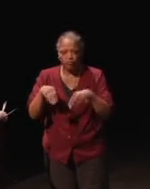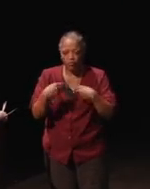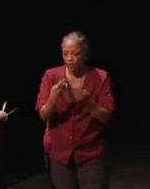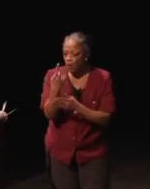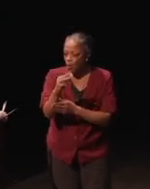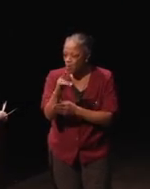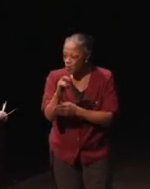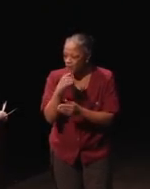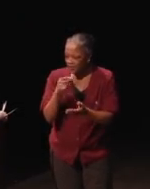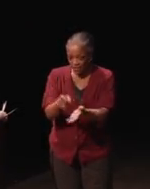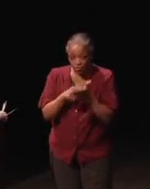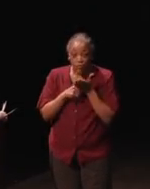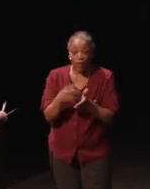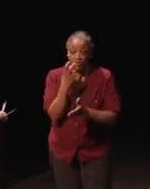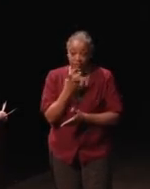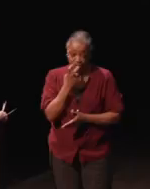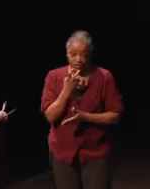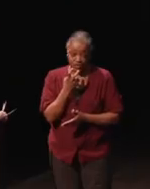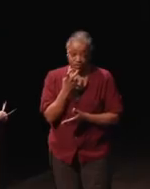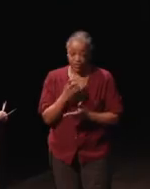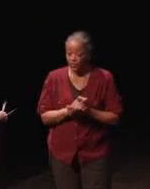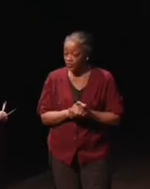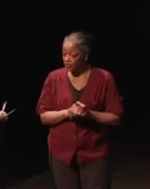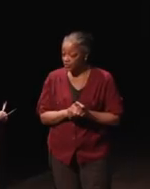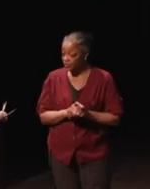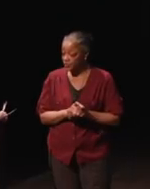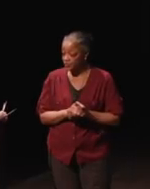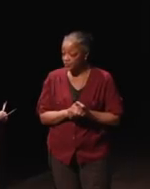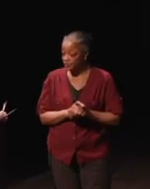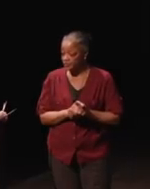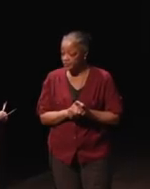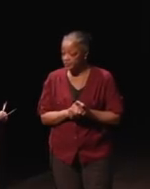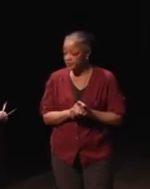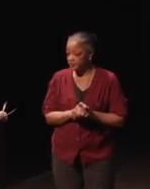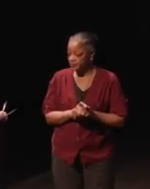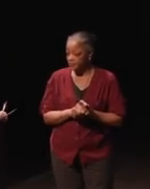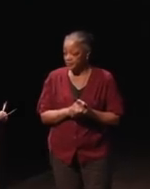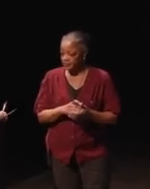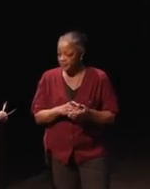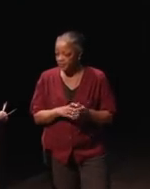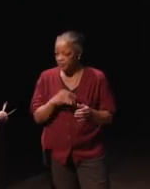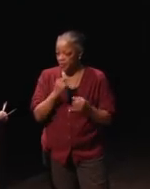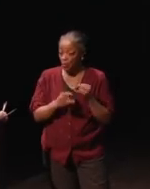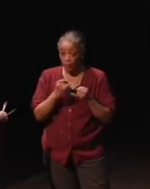that doesn't require speech. Finally, there is a performance objectives for people who